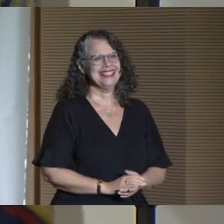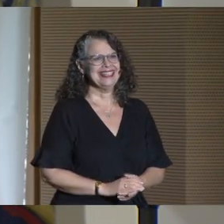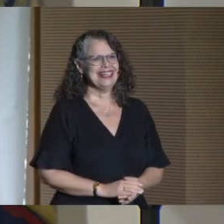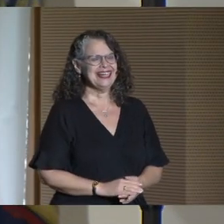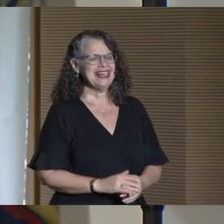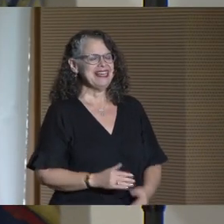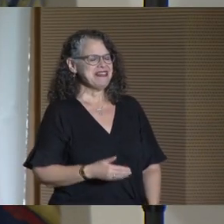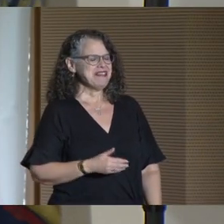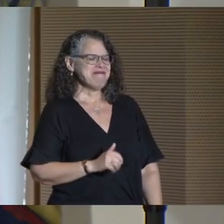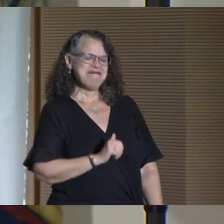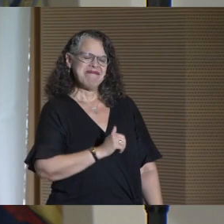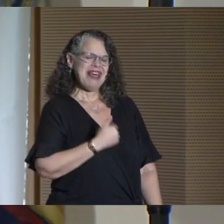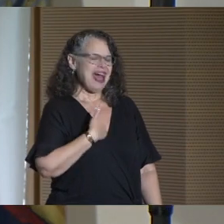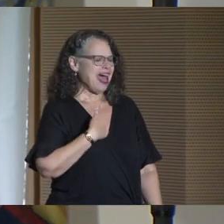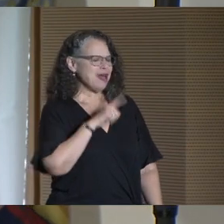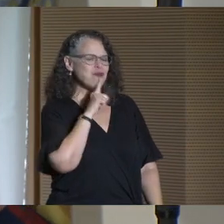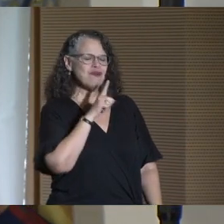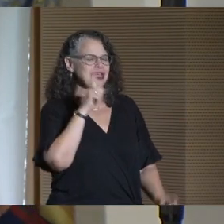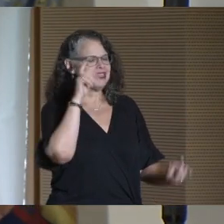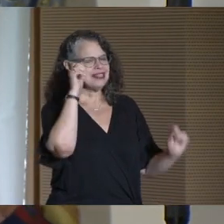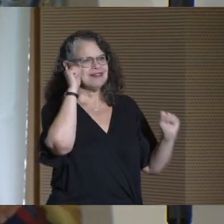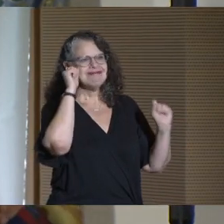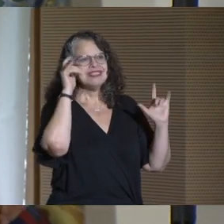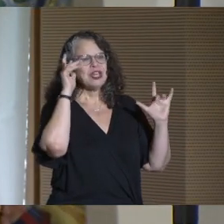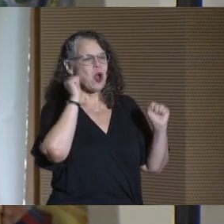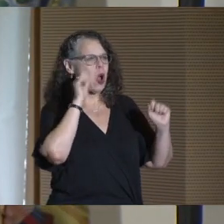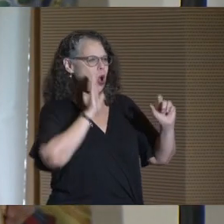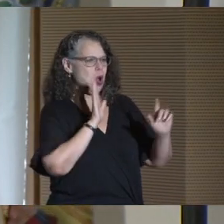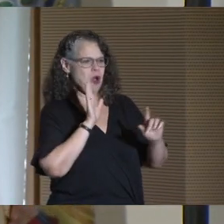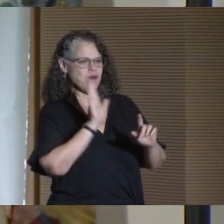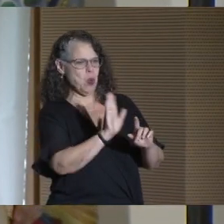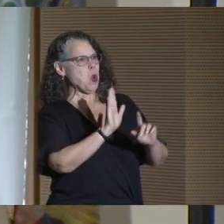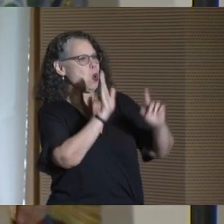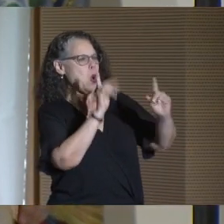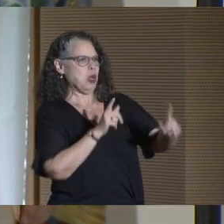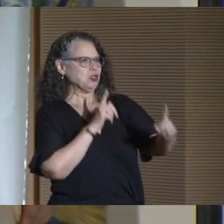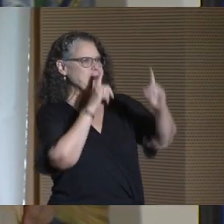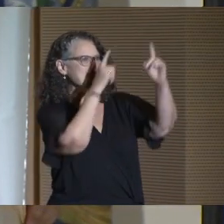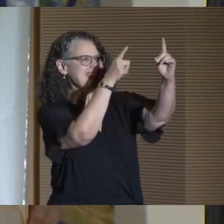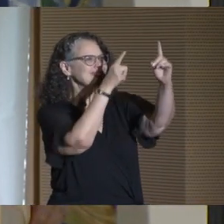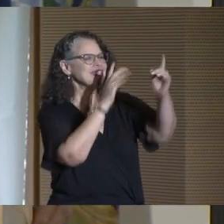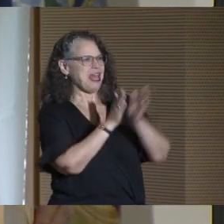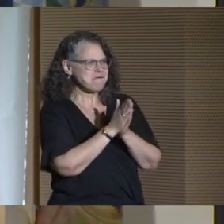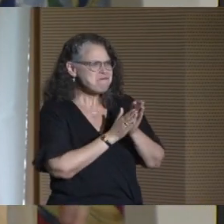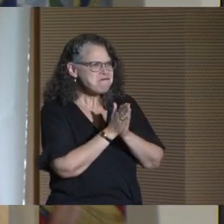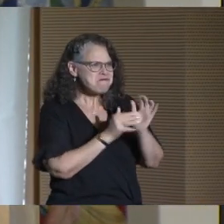I am truly in awe of your determination and perseverance.